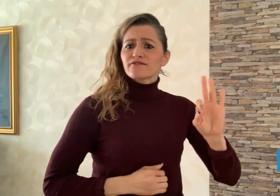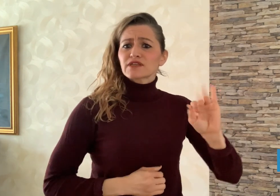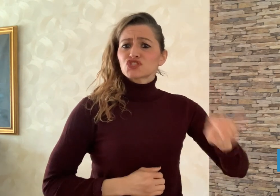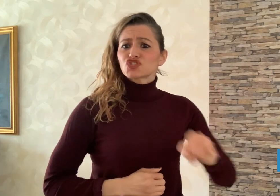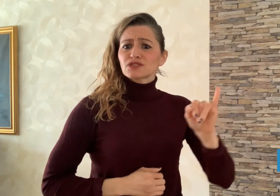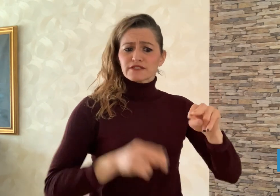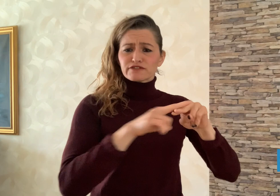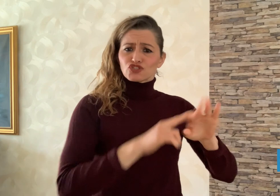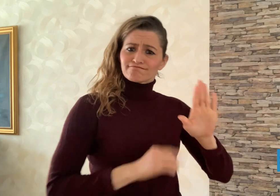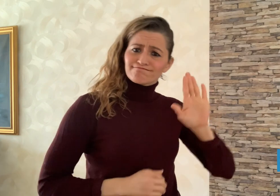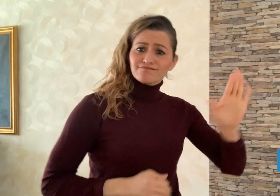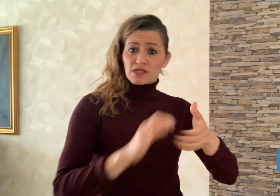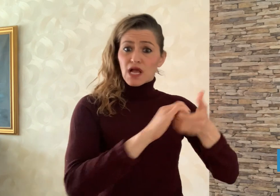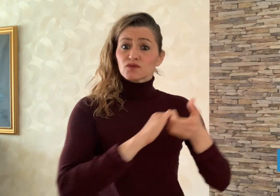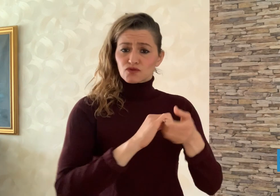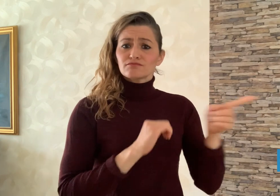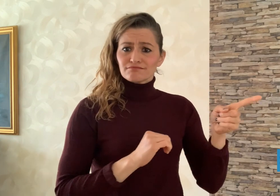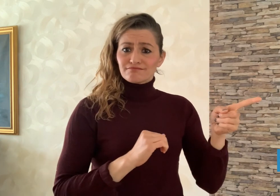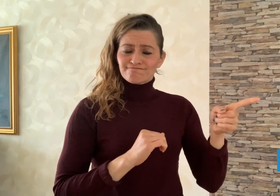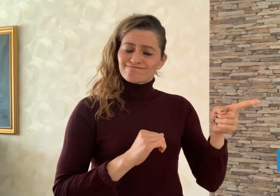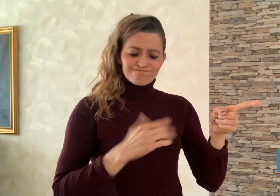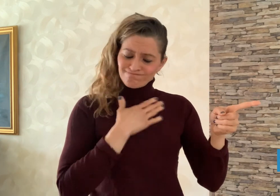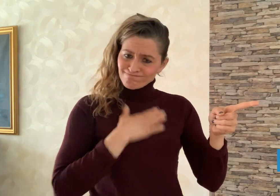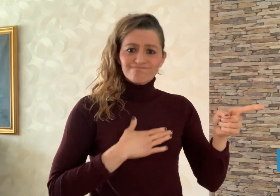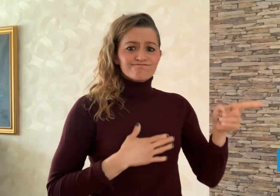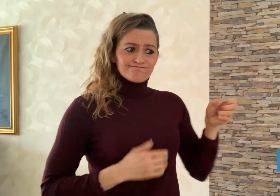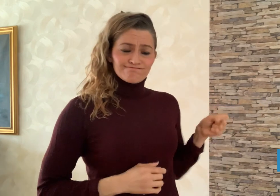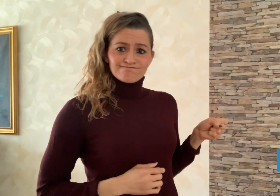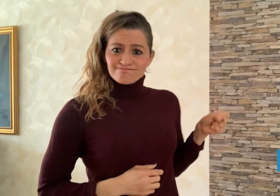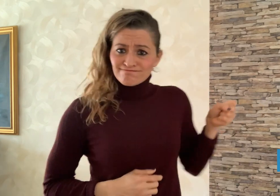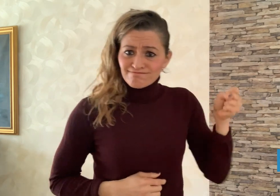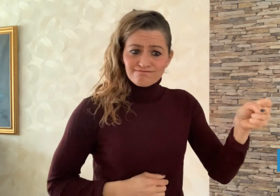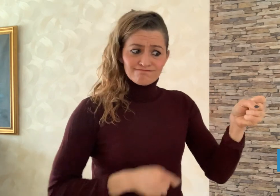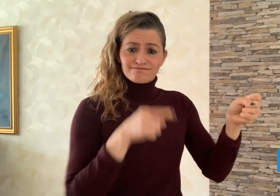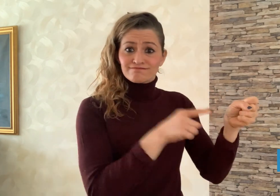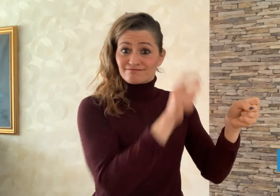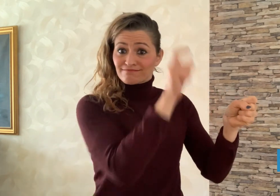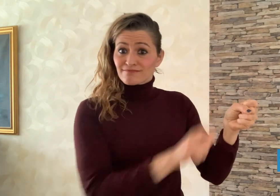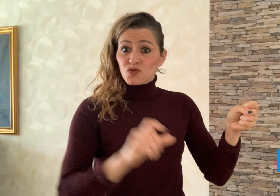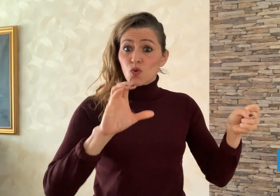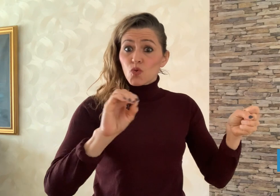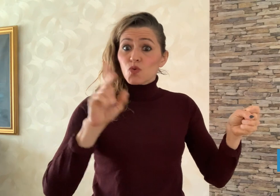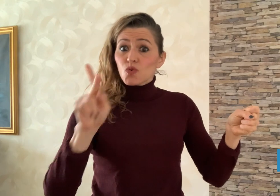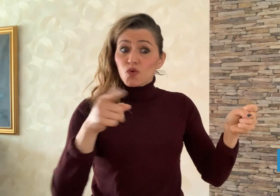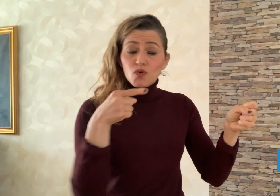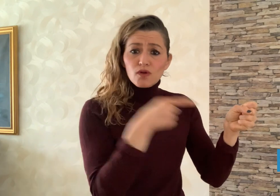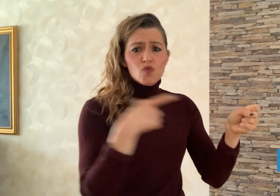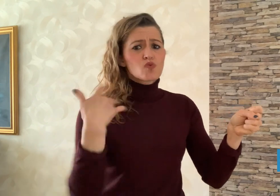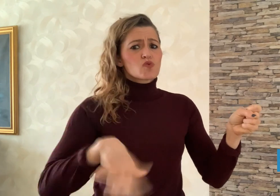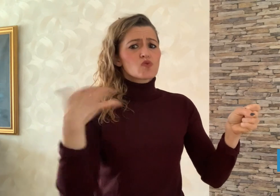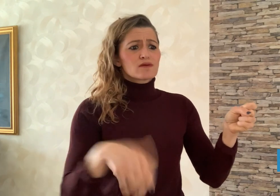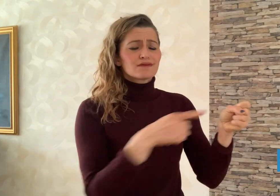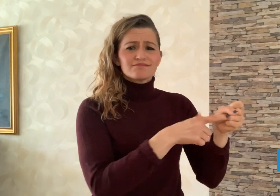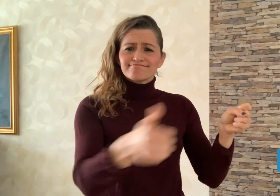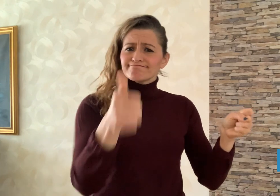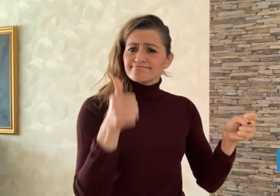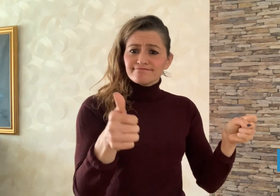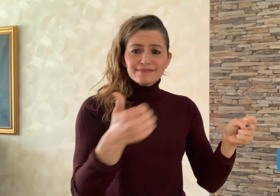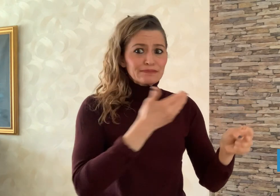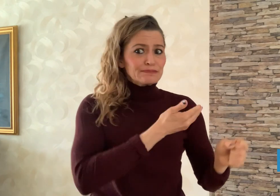Association of Fiji dispatched her as the best candidate